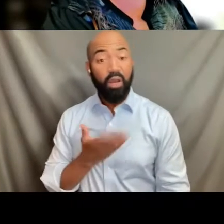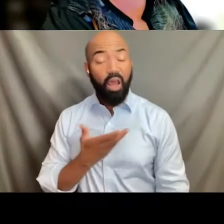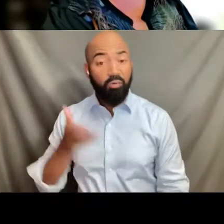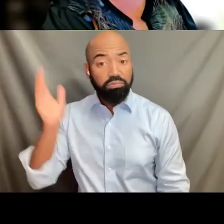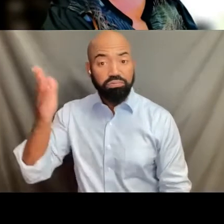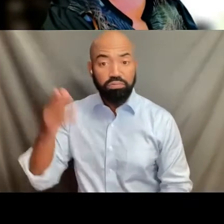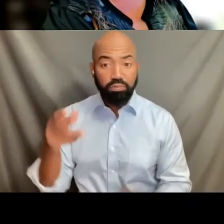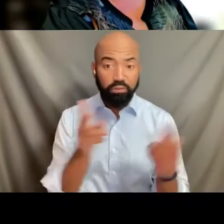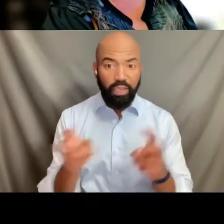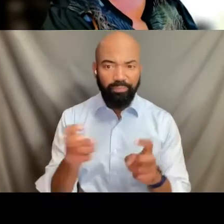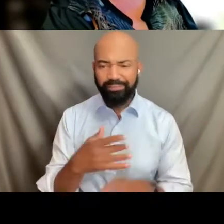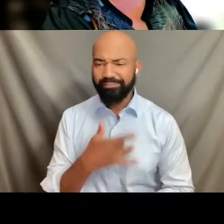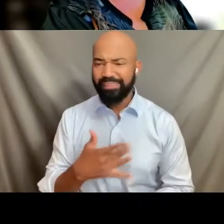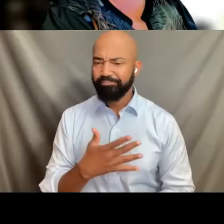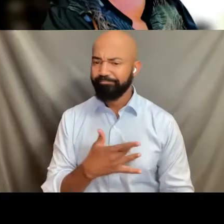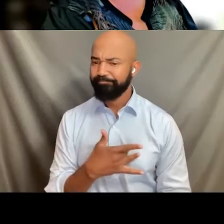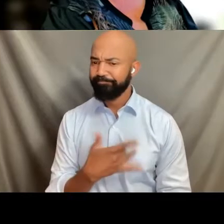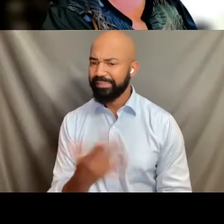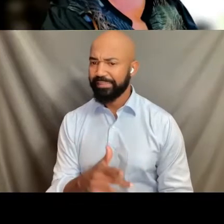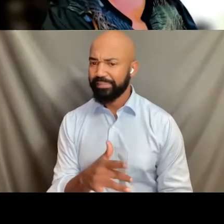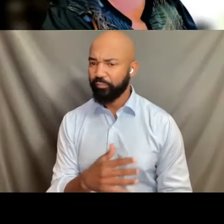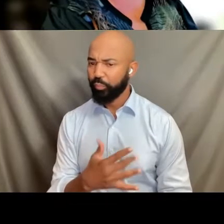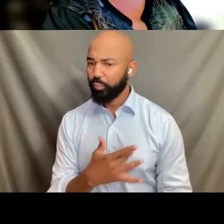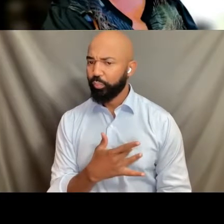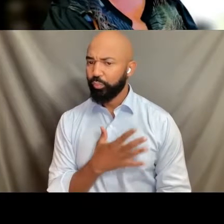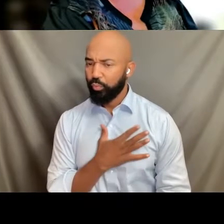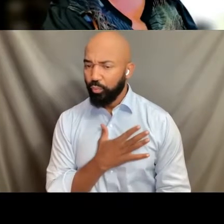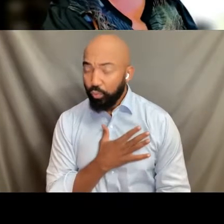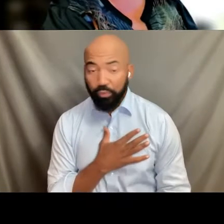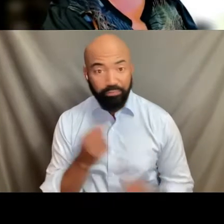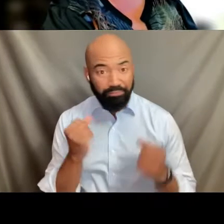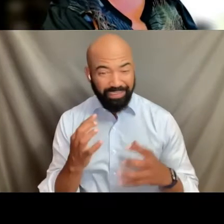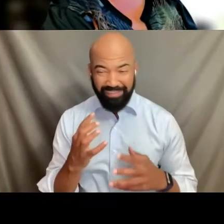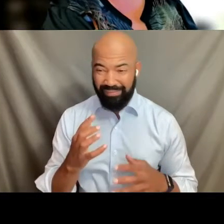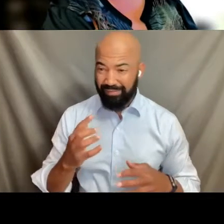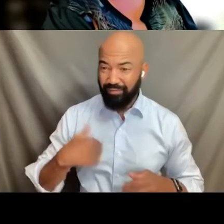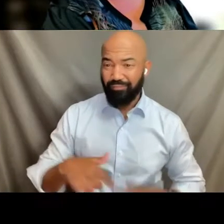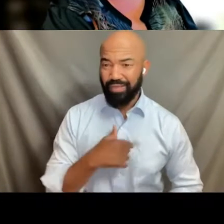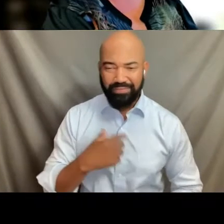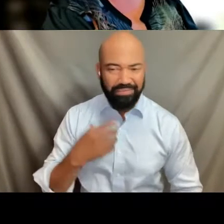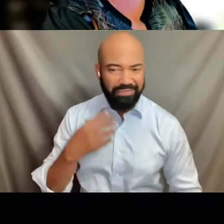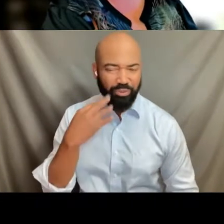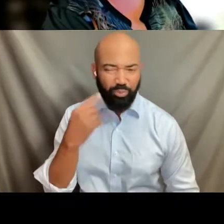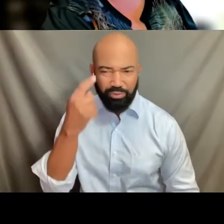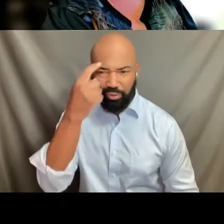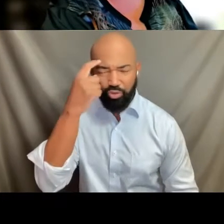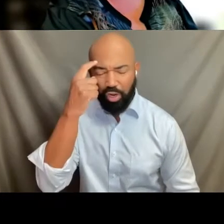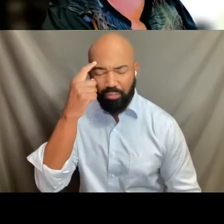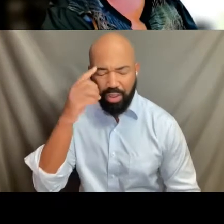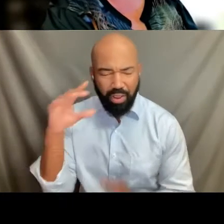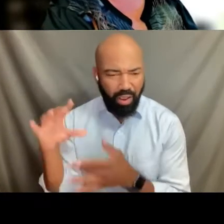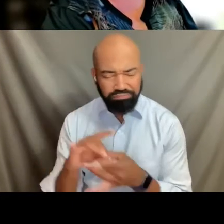are sensitive and many of us have trauma around them. So we ask you to please take care of yourself